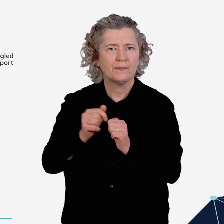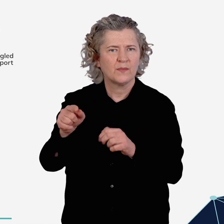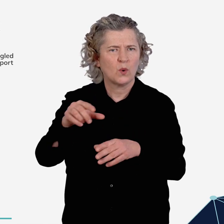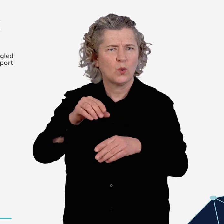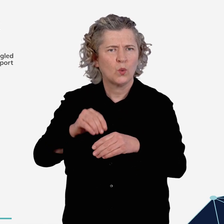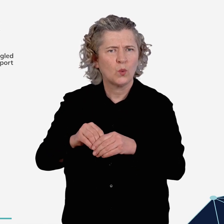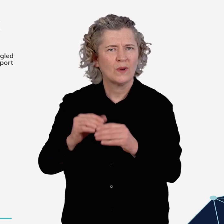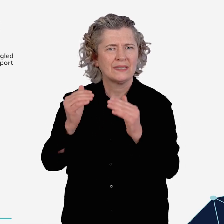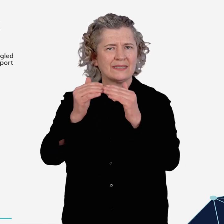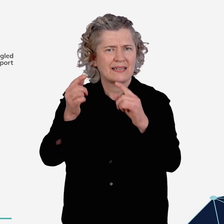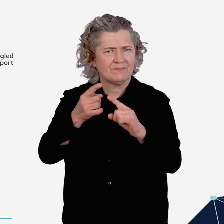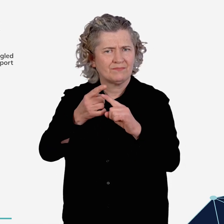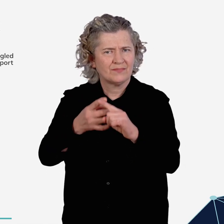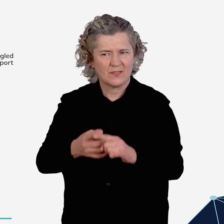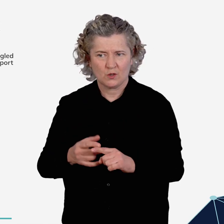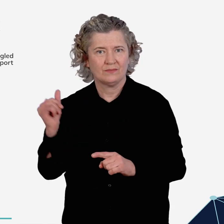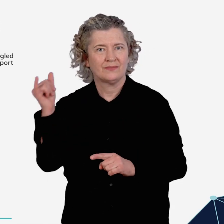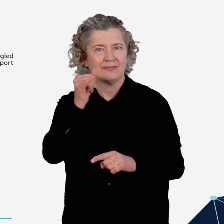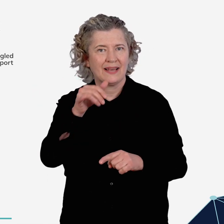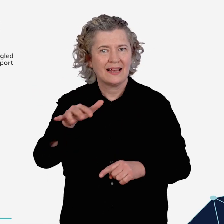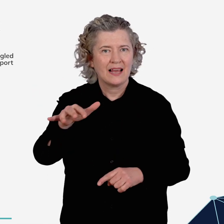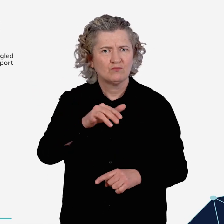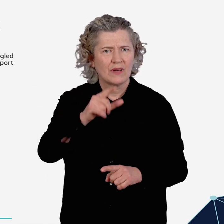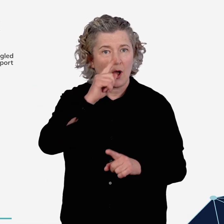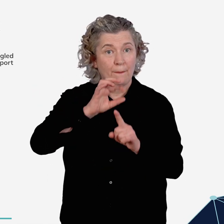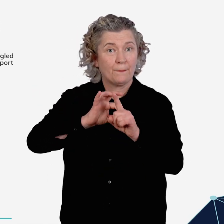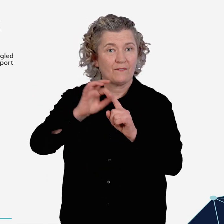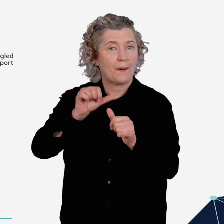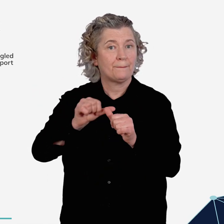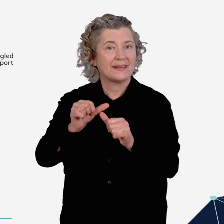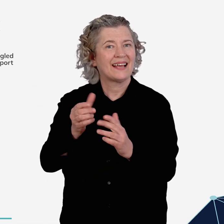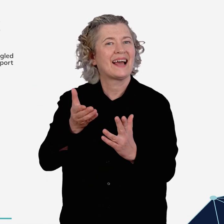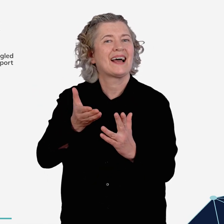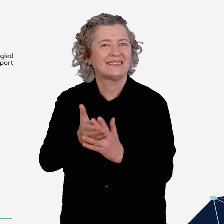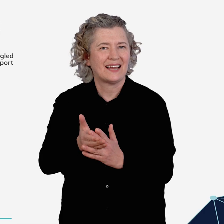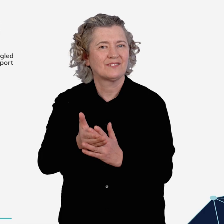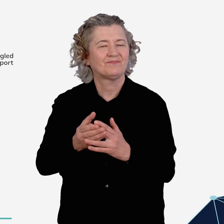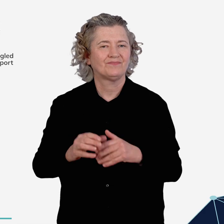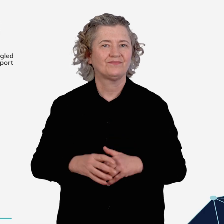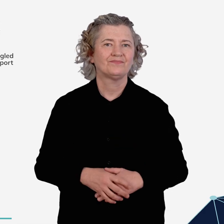It may be the case that a standard specific to the aviation sector could better facilitate access to aviation.